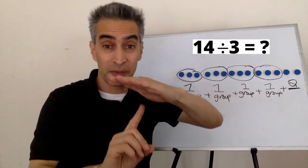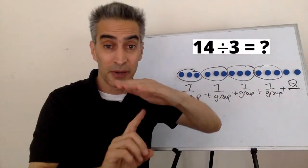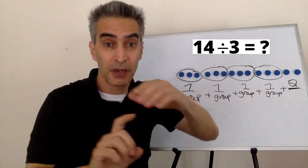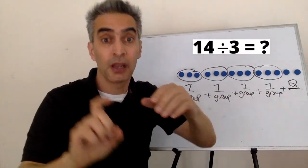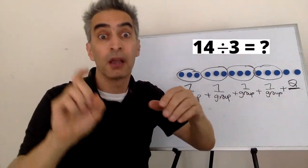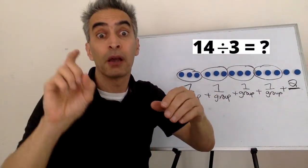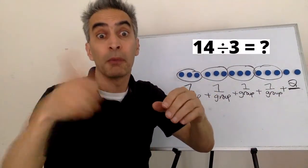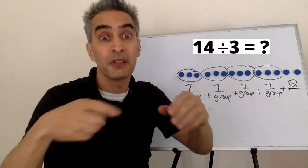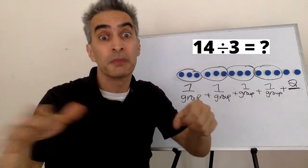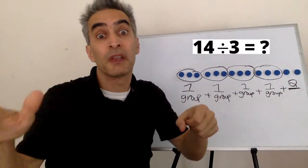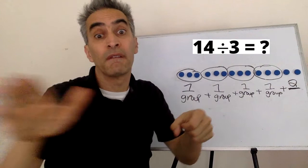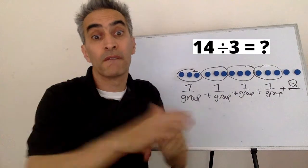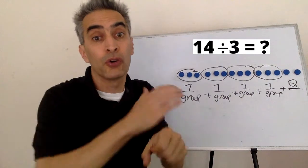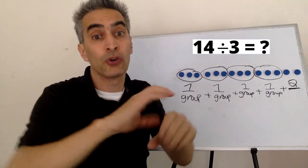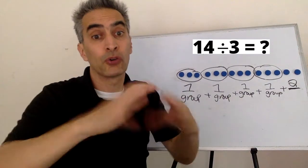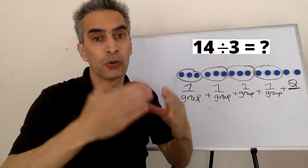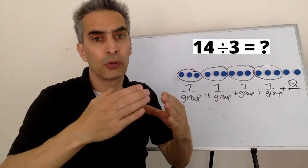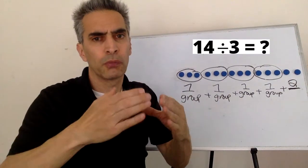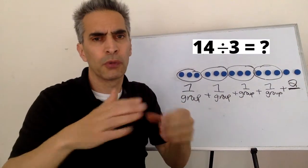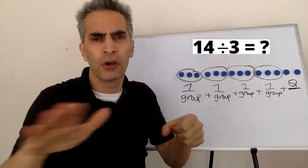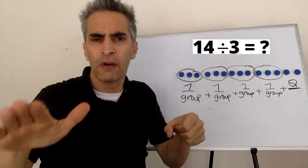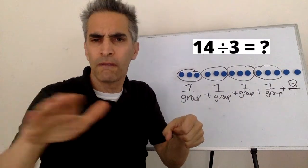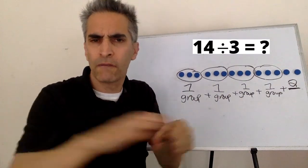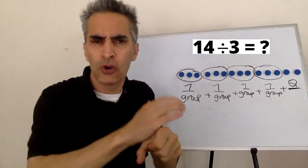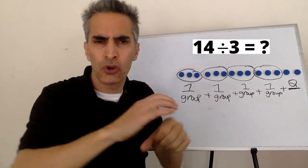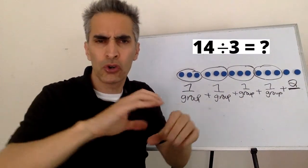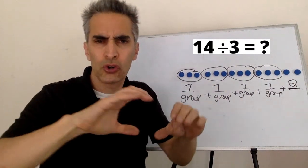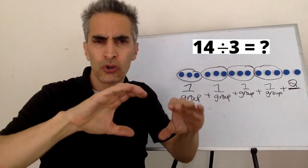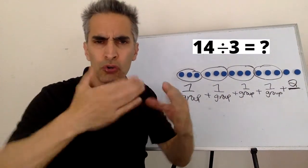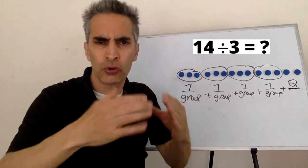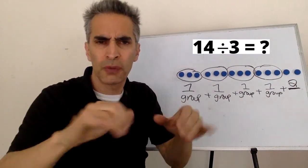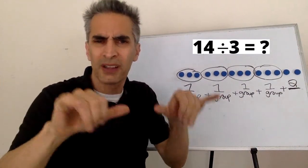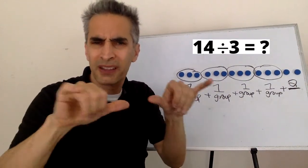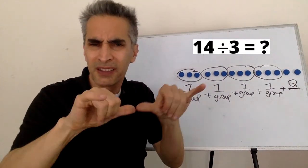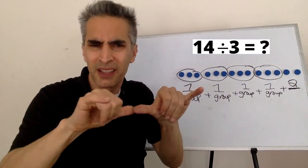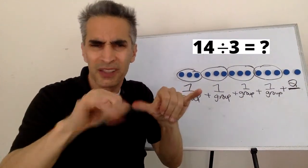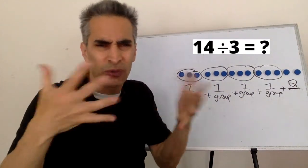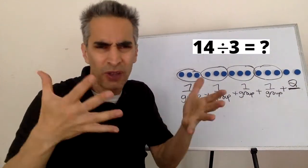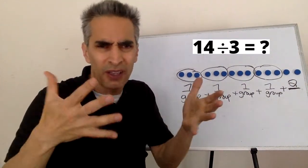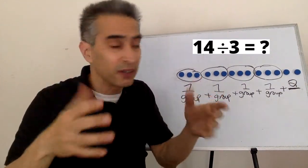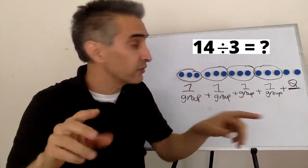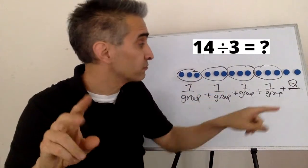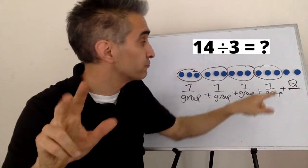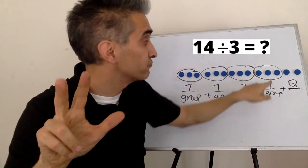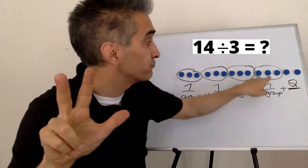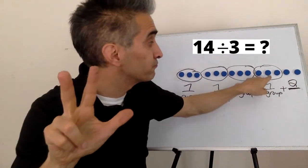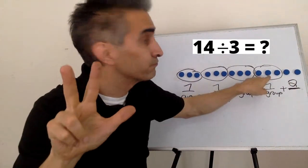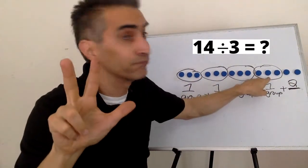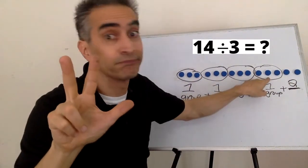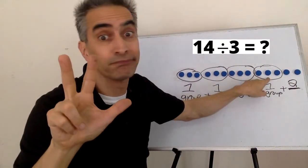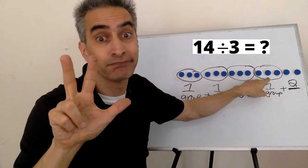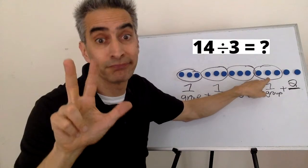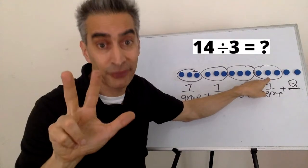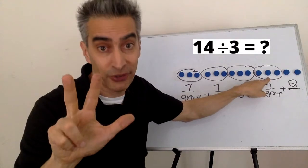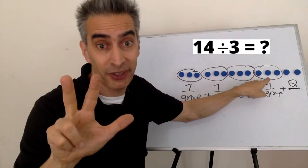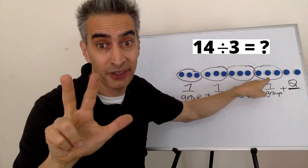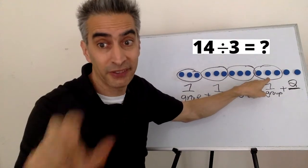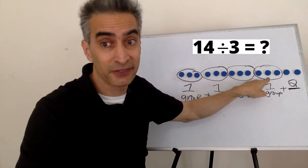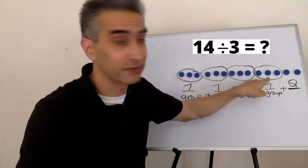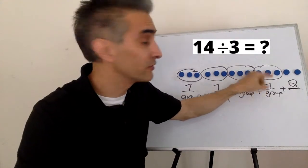And the denominator must be a full group. A full group that measures 3.